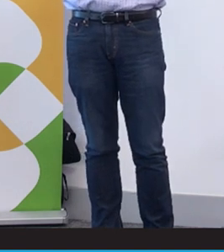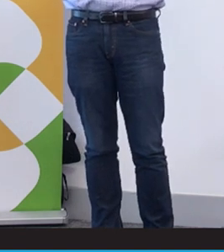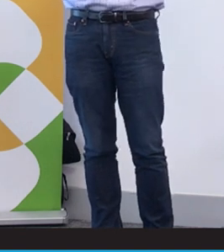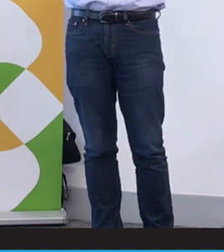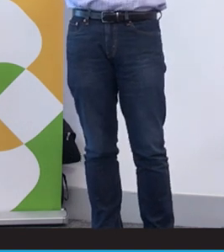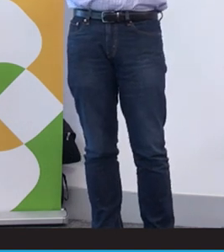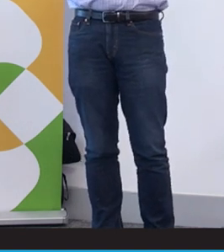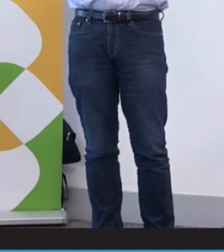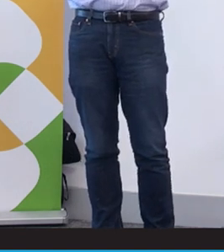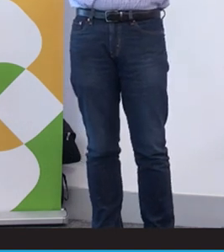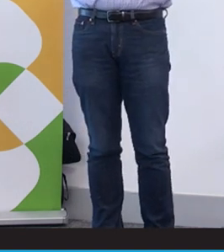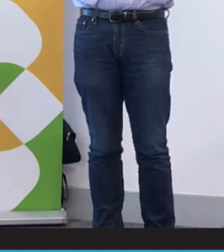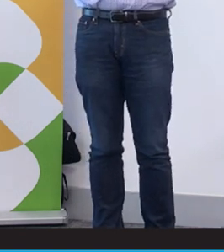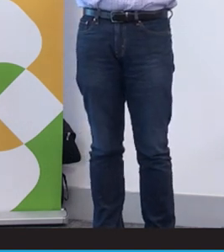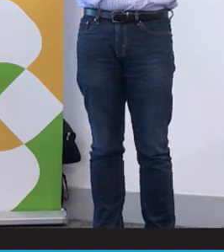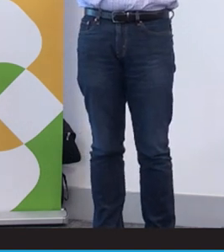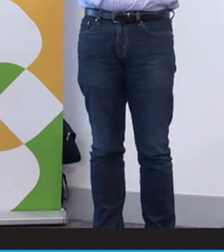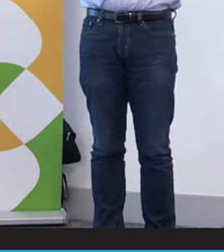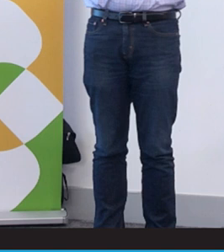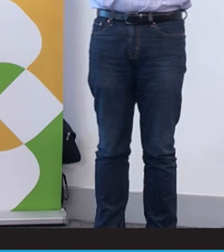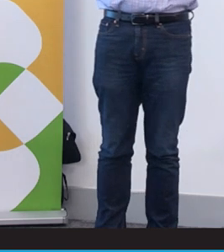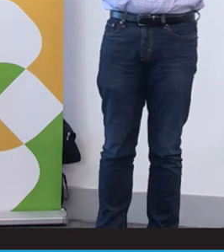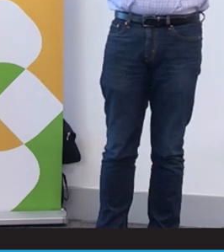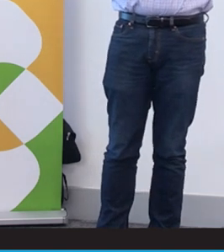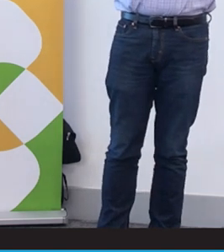with the telcos and they finally opened some sort of a gateway or